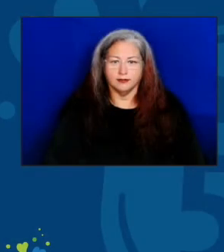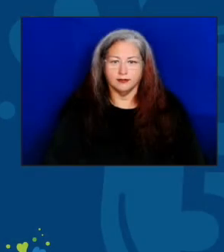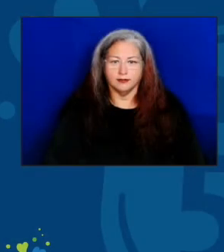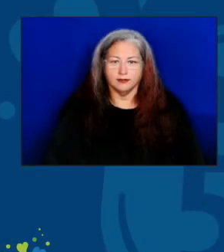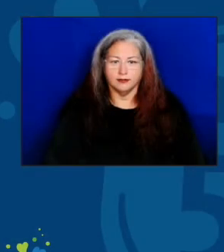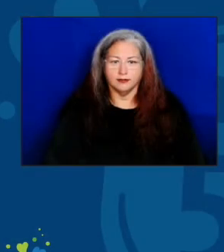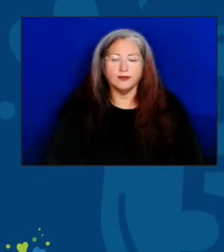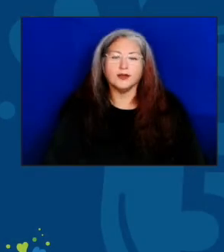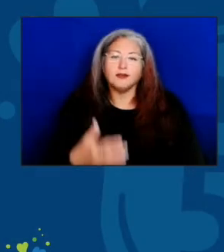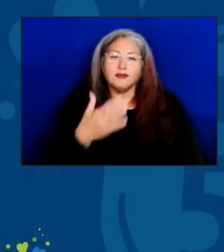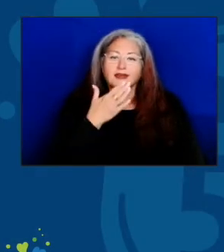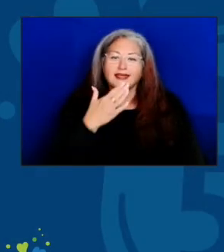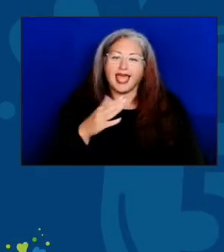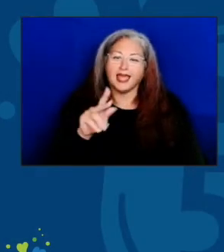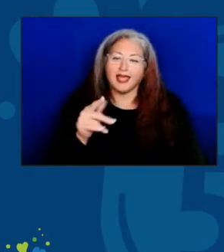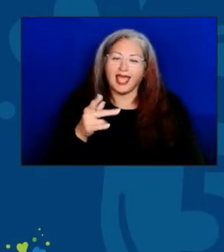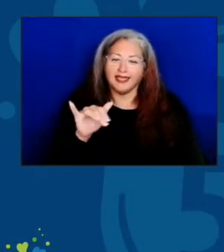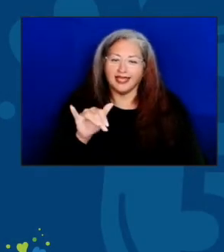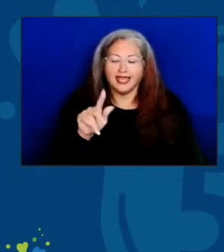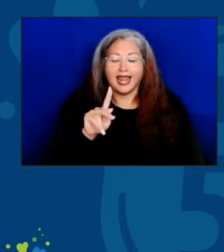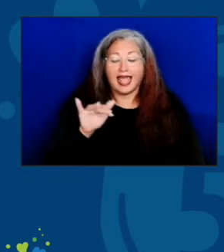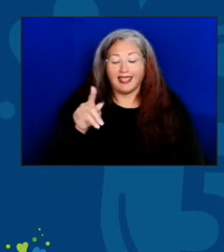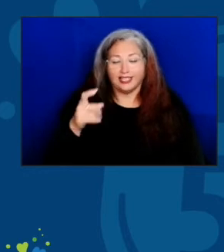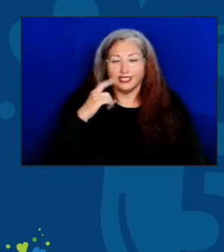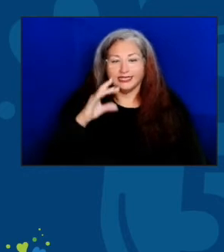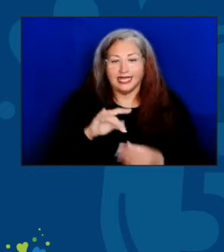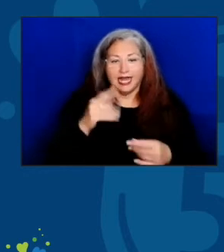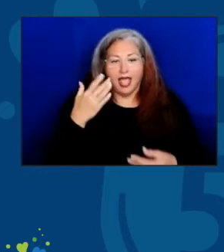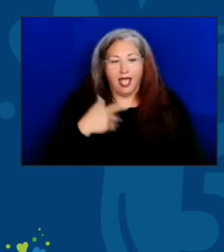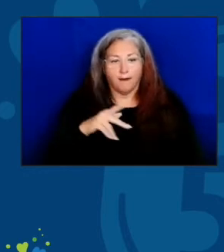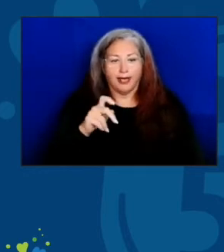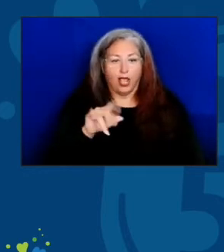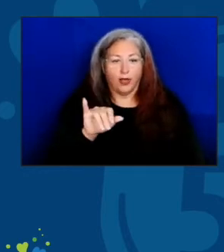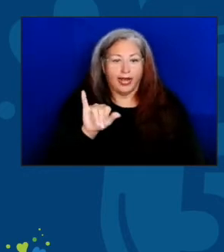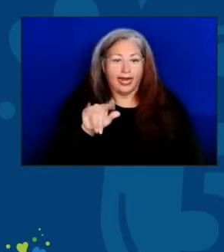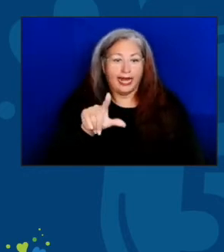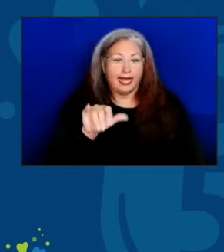Thank you, Kathy. As Kathy said, I'm Keri Lipperini and I'm the director of the Office